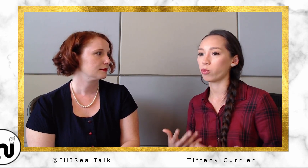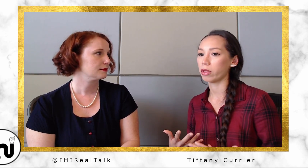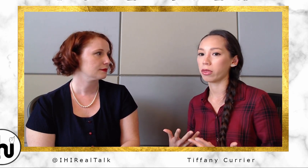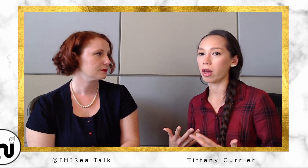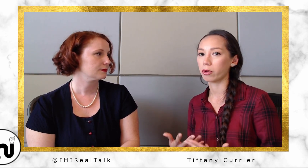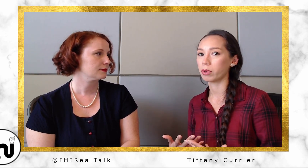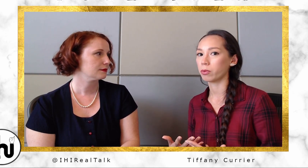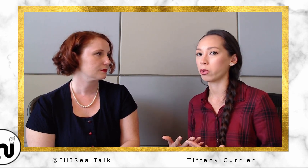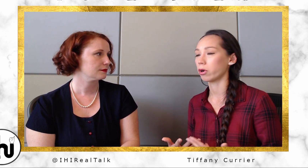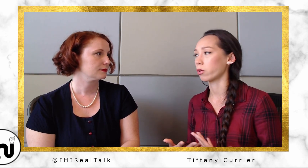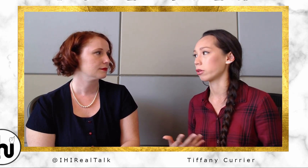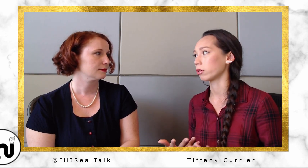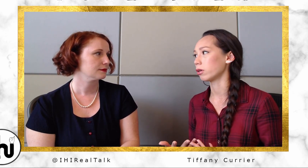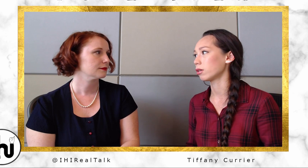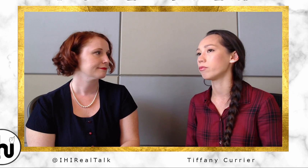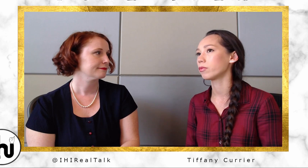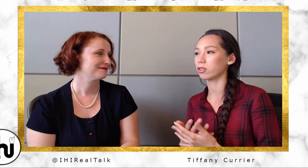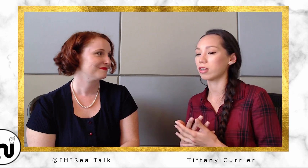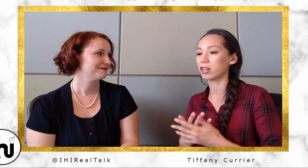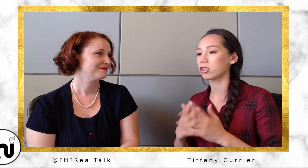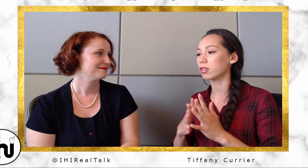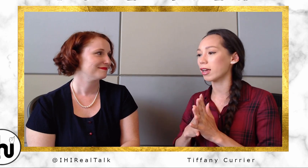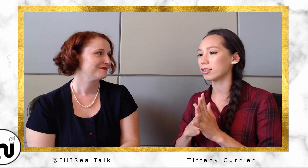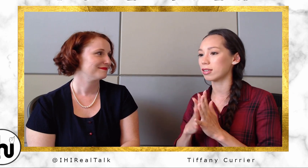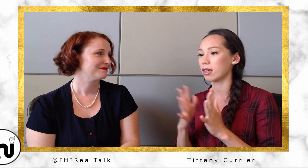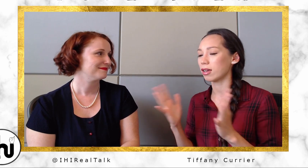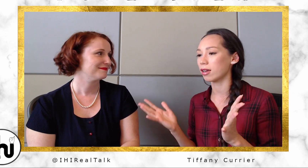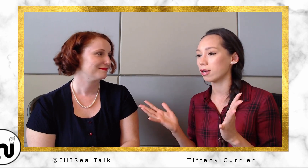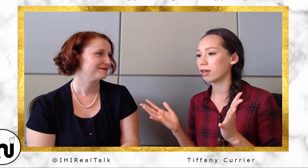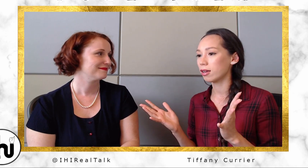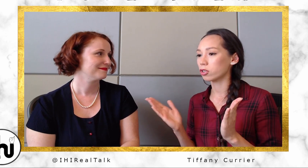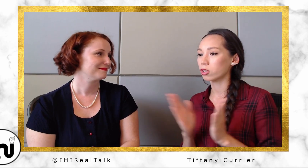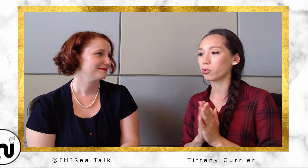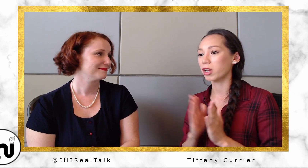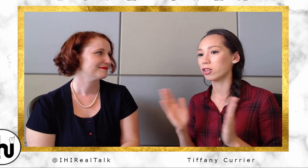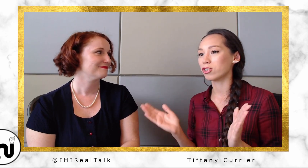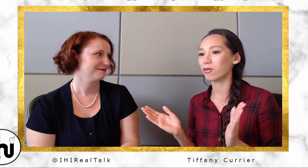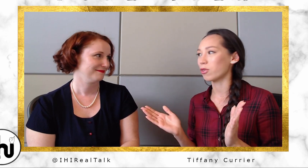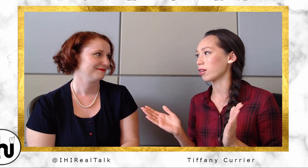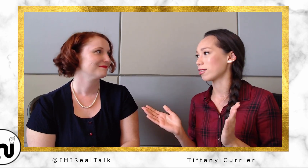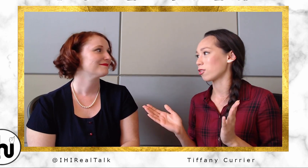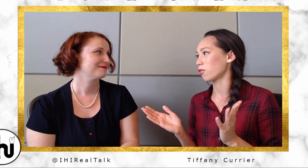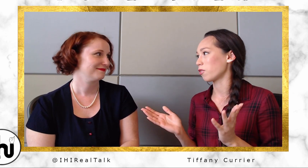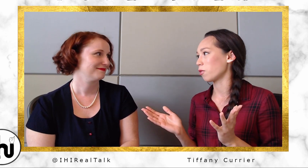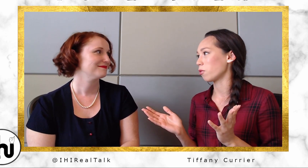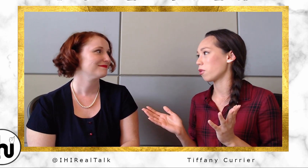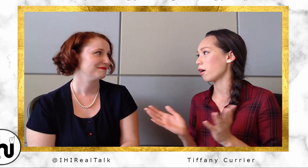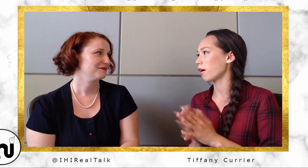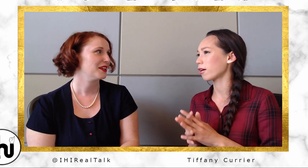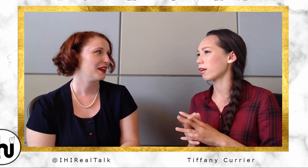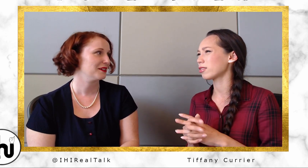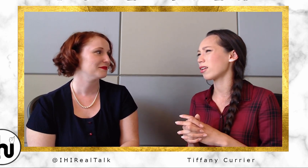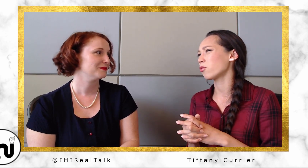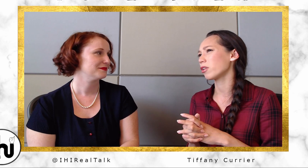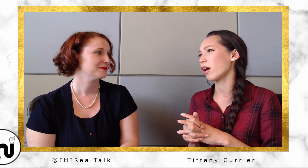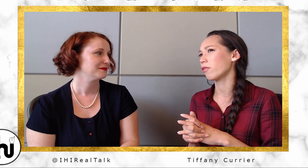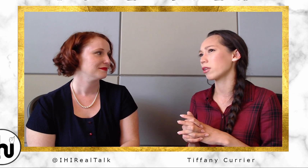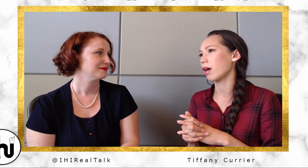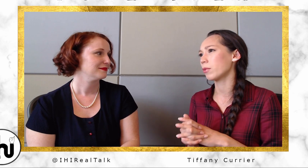other people who are going through it. It's... I just like seeing it's the range of things that are available. I guess I don't really have like that much of a